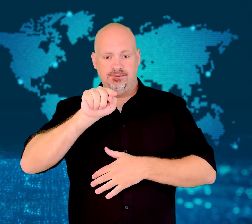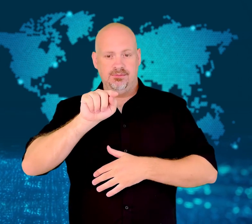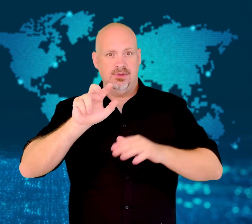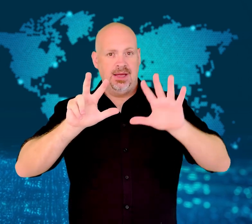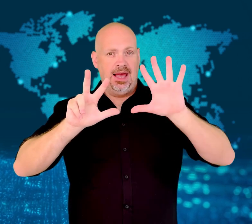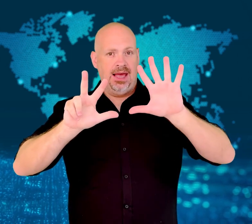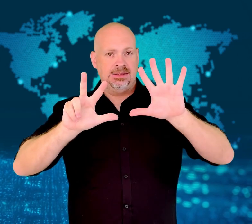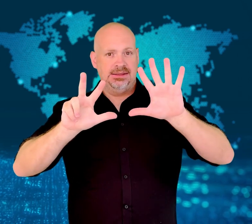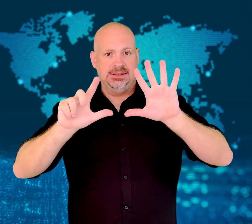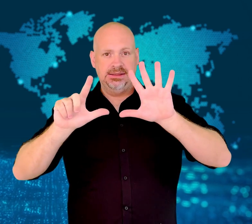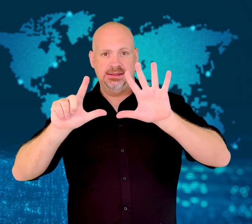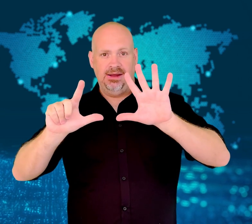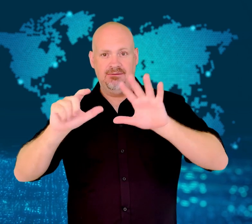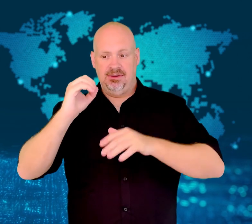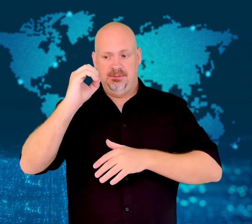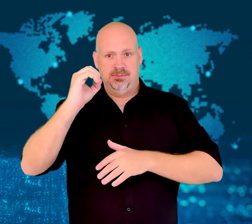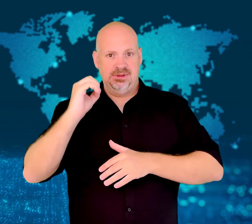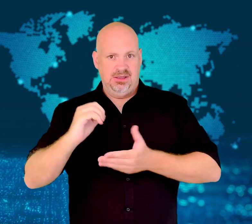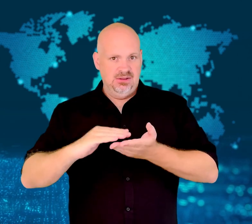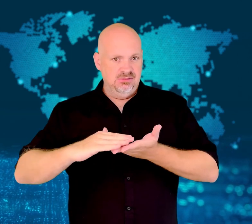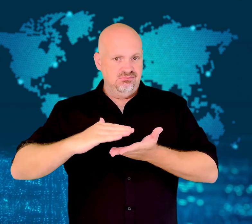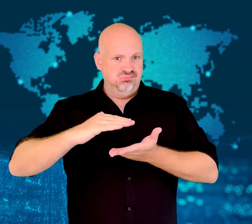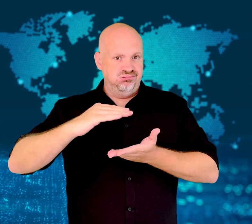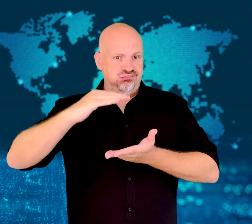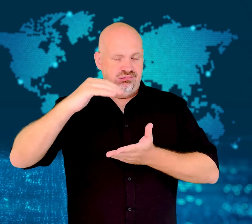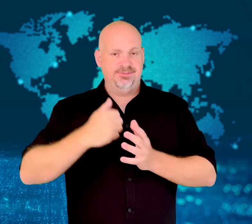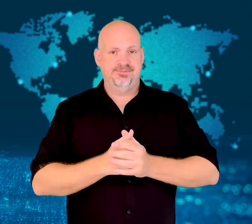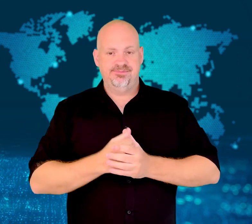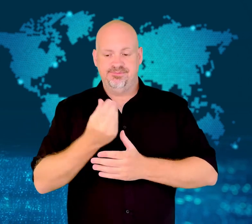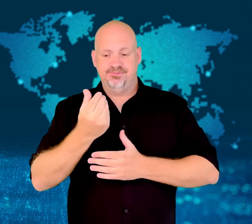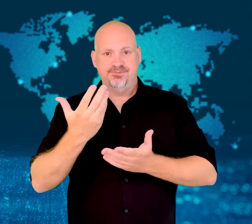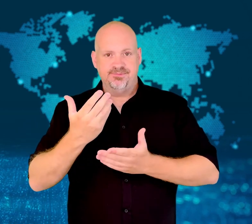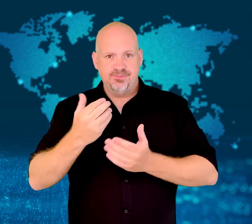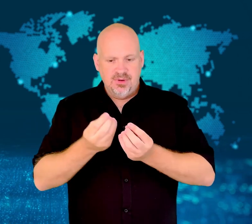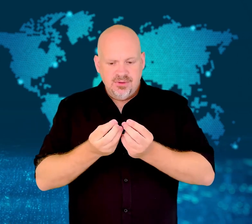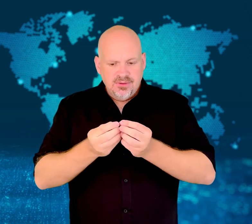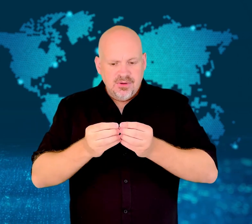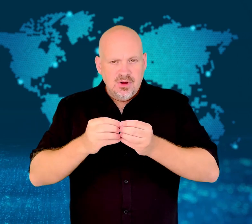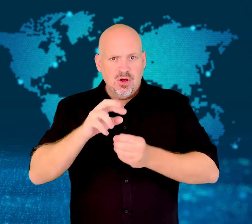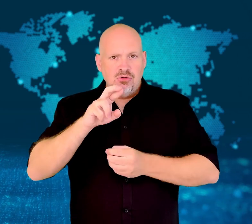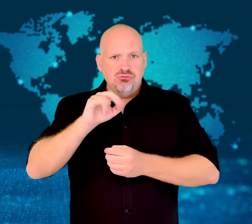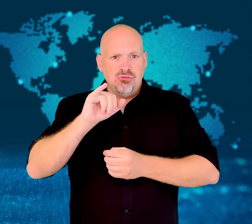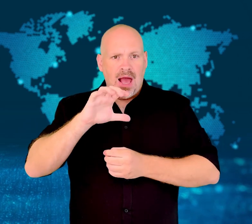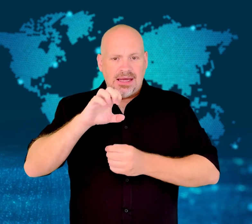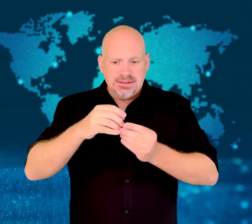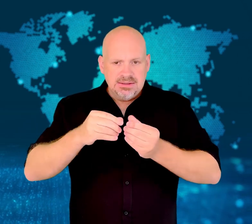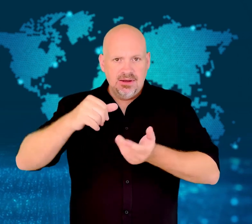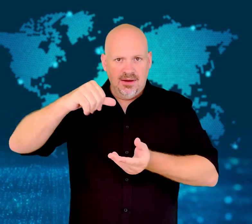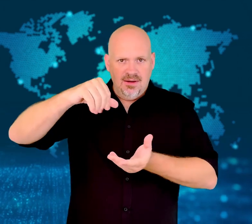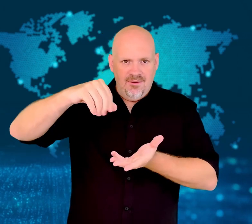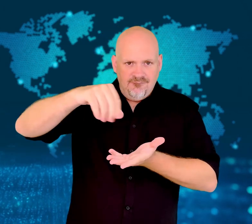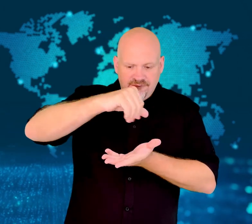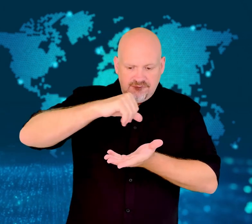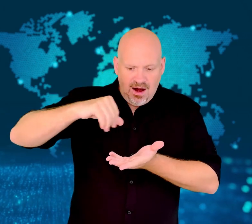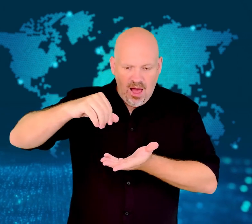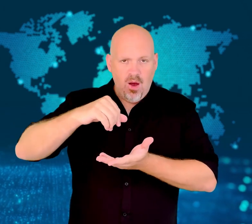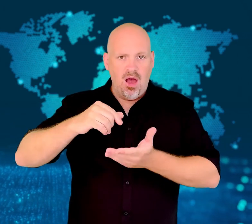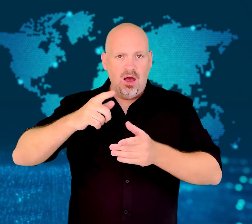The cost of rice, flour, and sugar has increased,